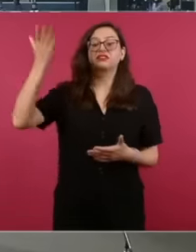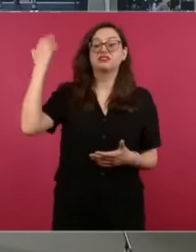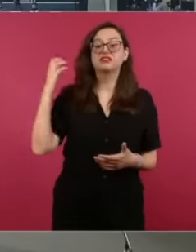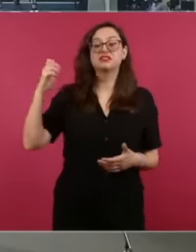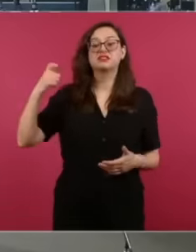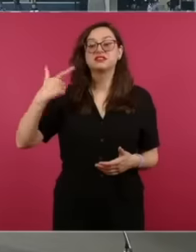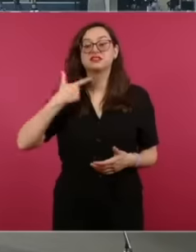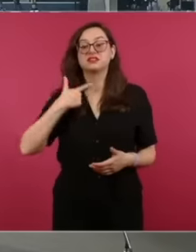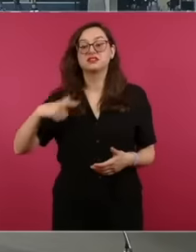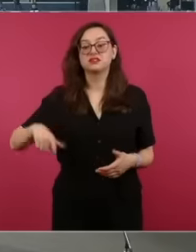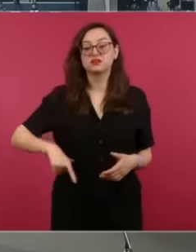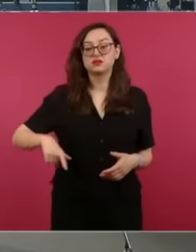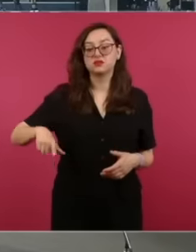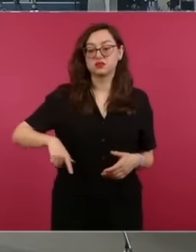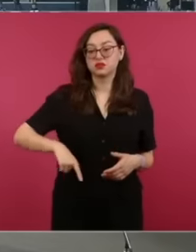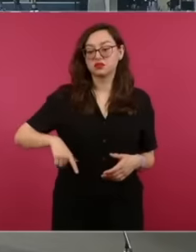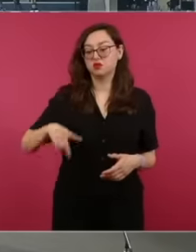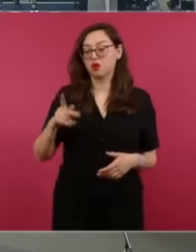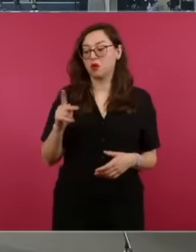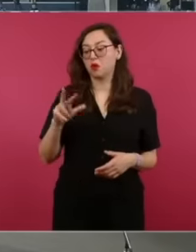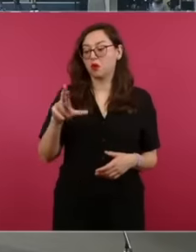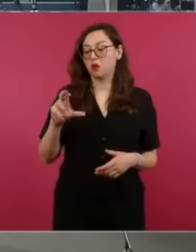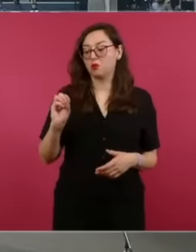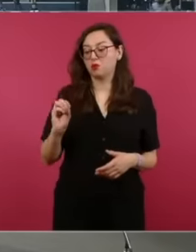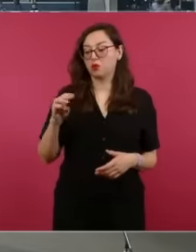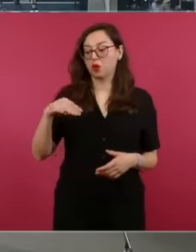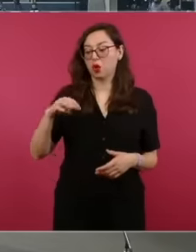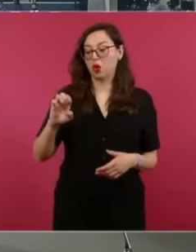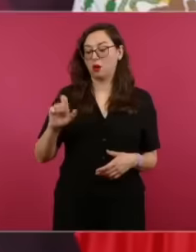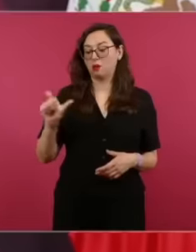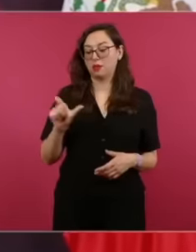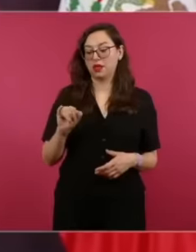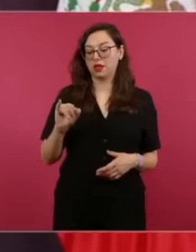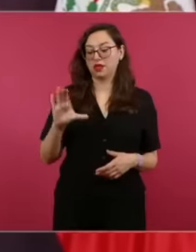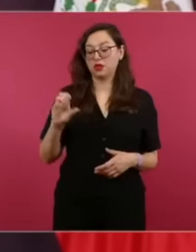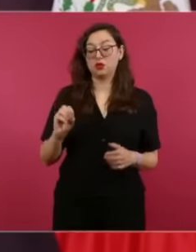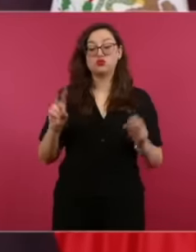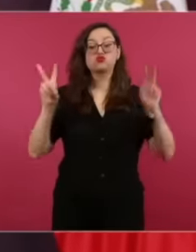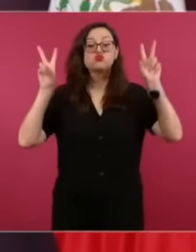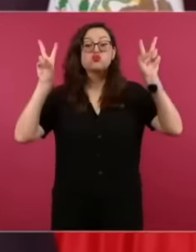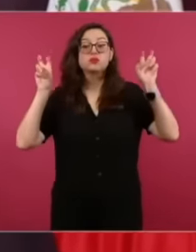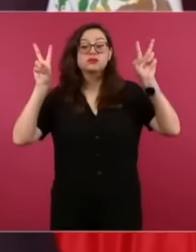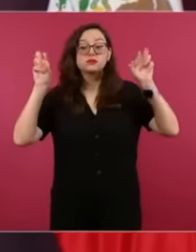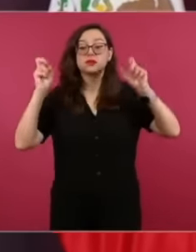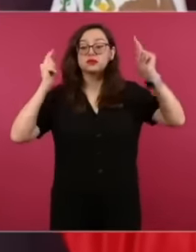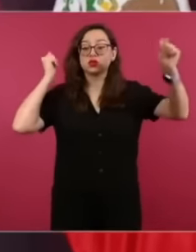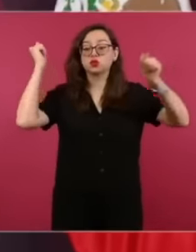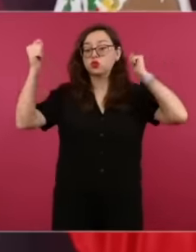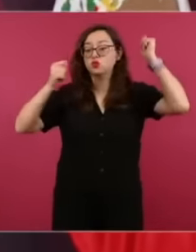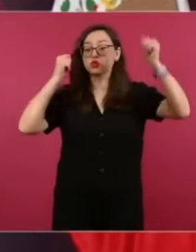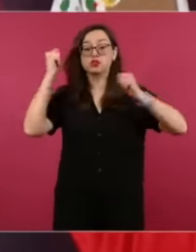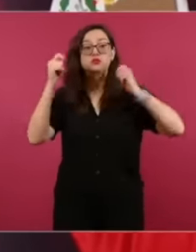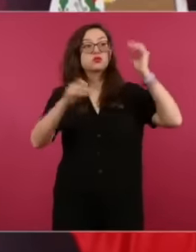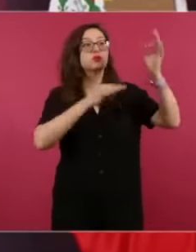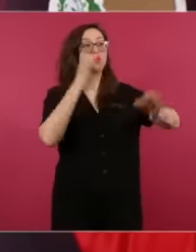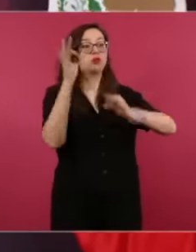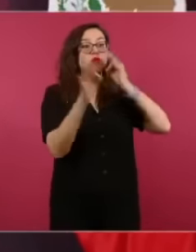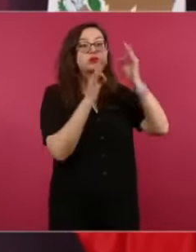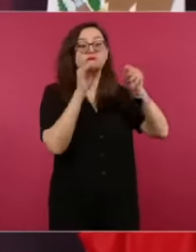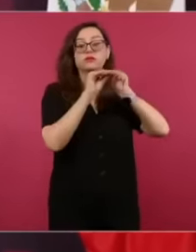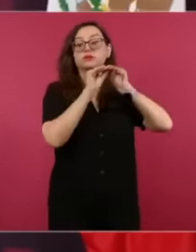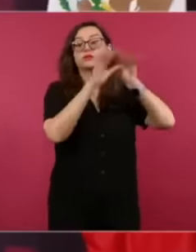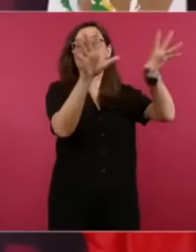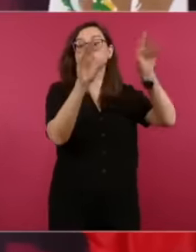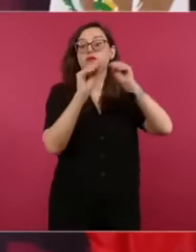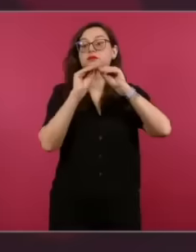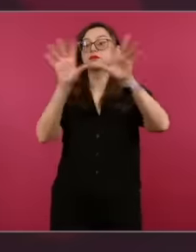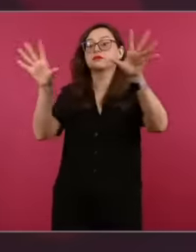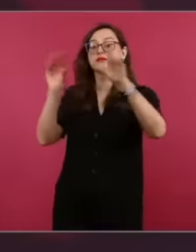called proméxico supposedly to promote Mexico abroad in the main